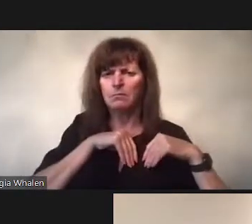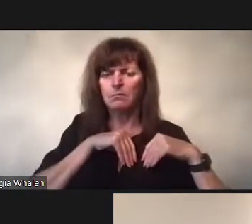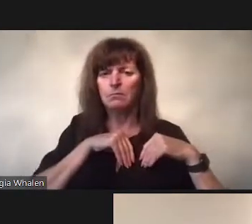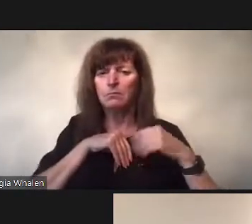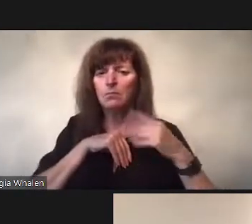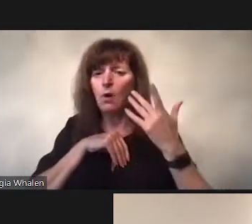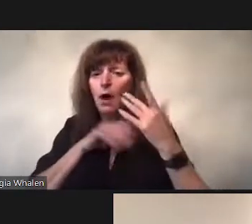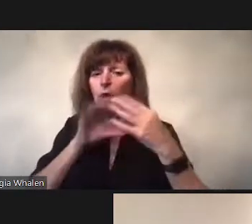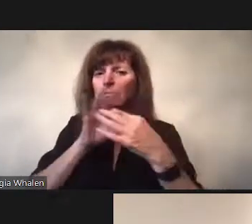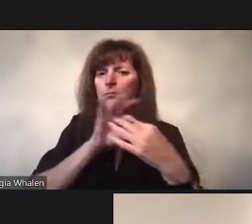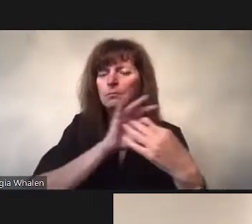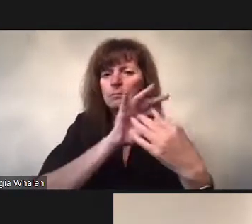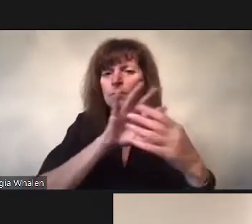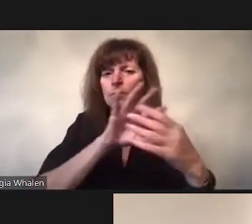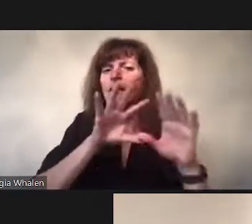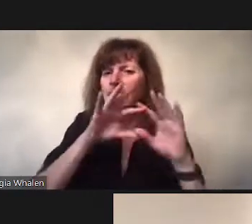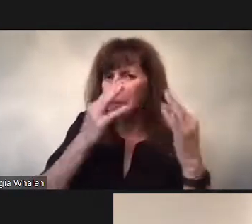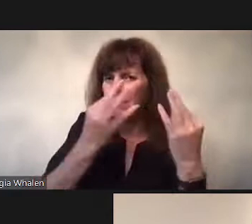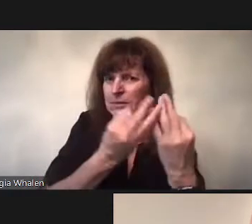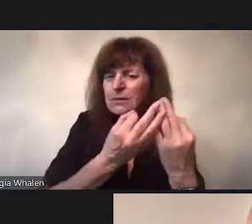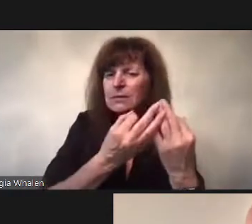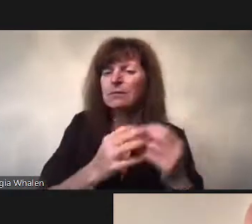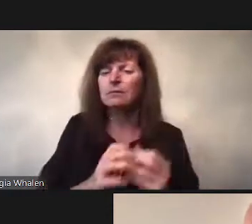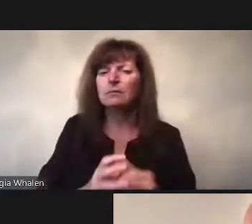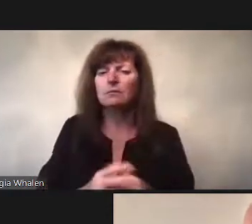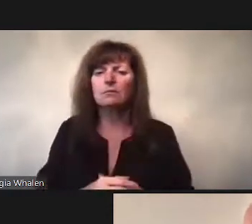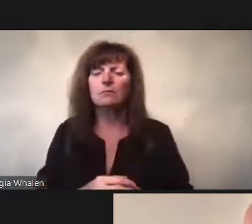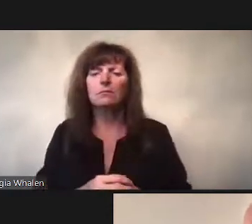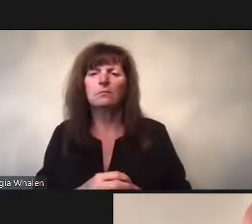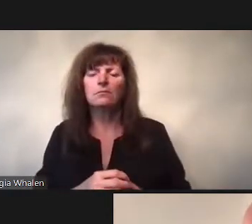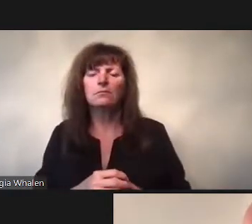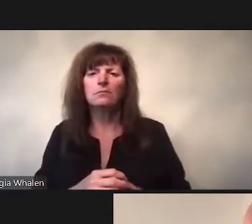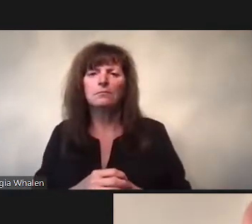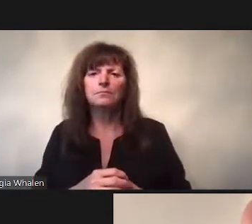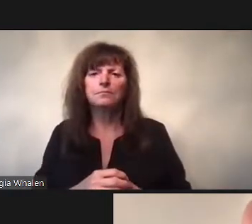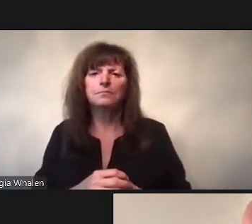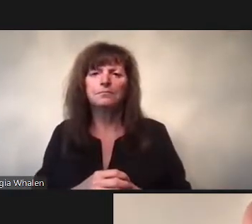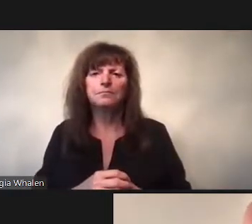In terms of how suddenly legitimate forms of intimacy were reduced to ac couple form.